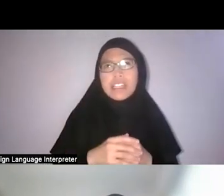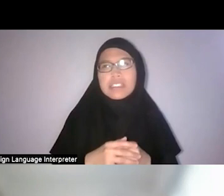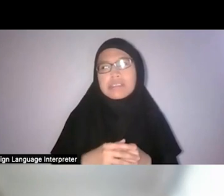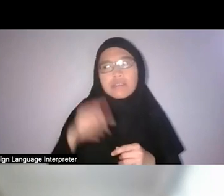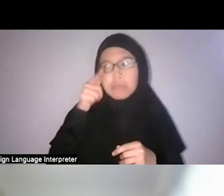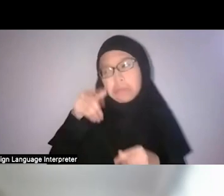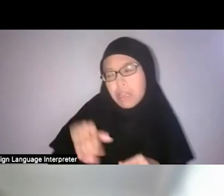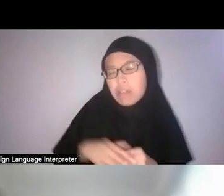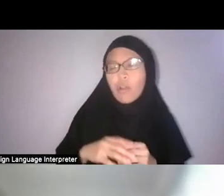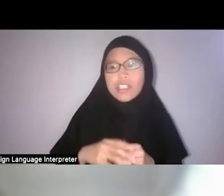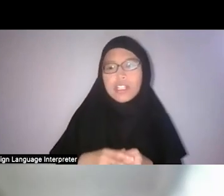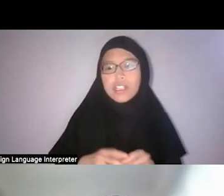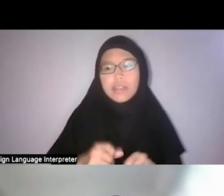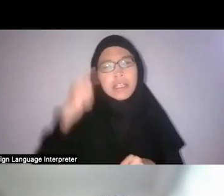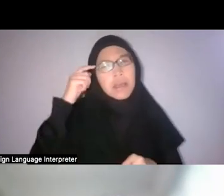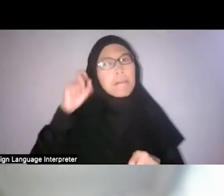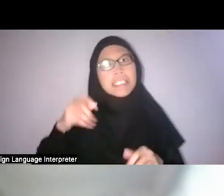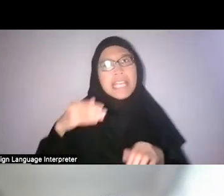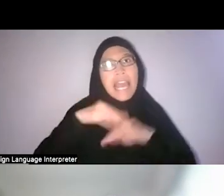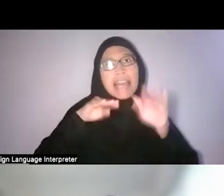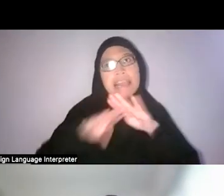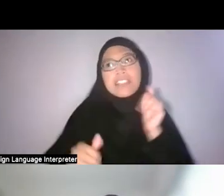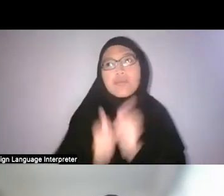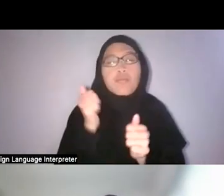but he’s actually still acknowledging it, which is one.